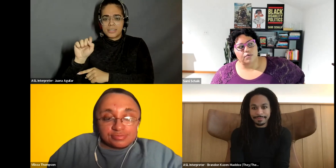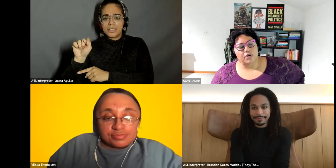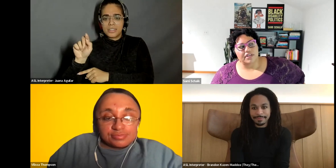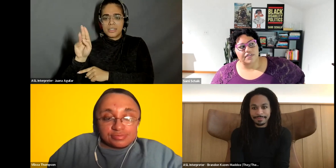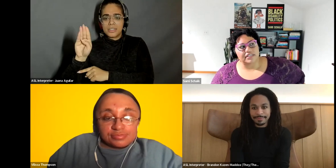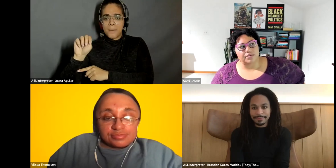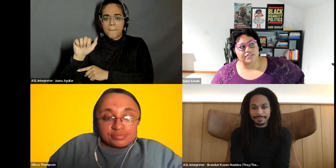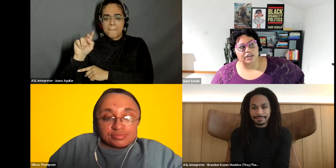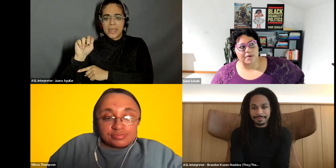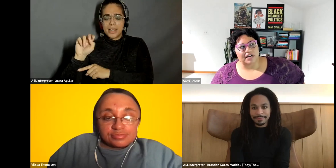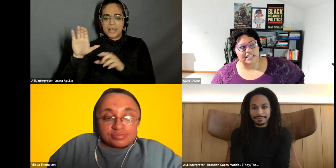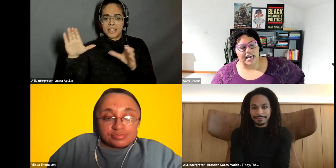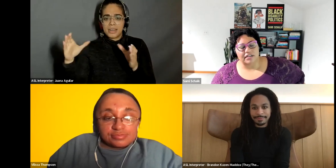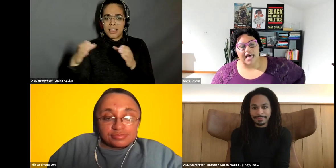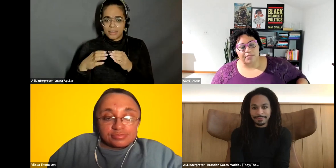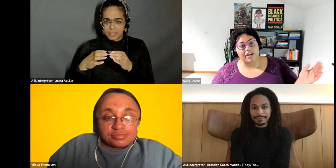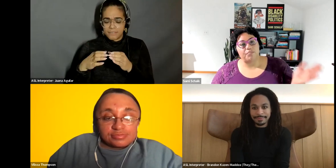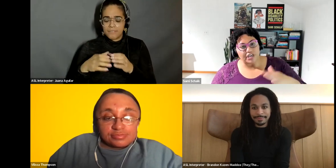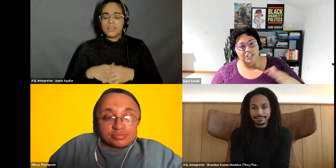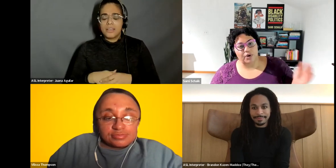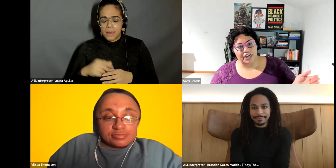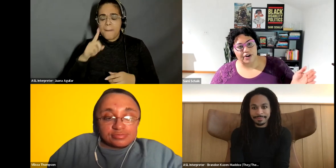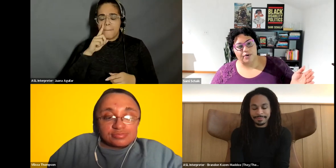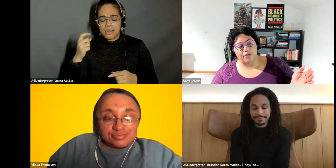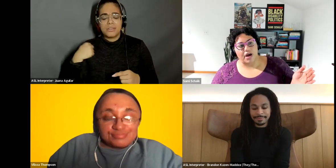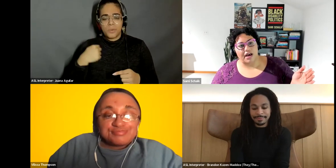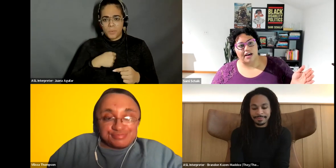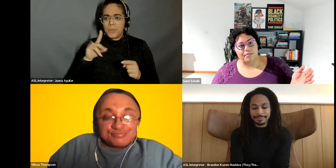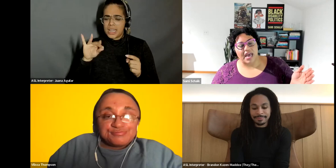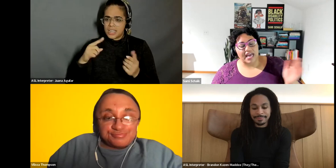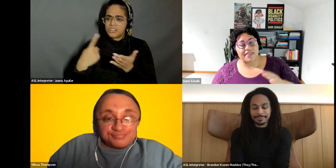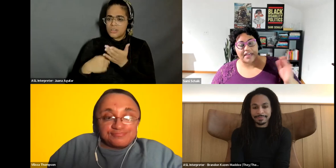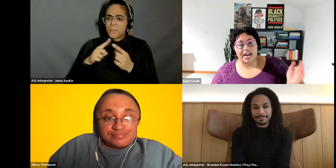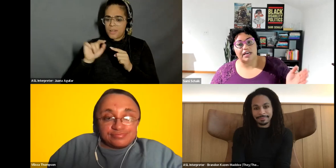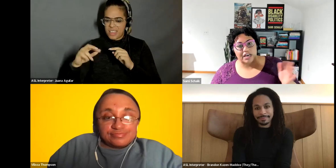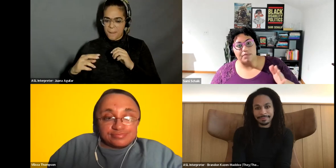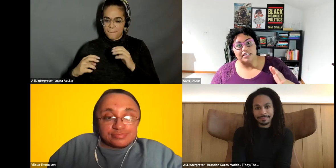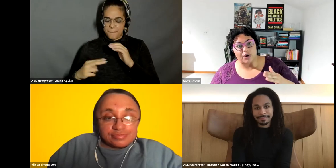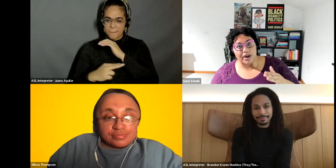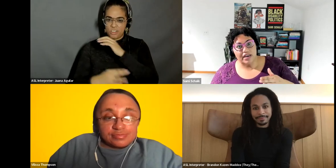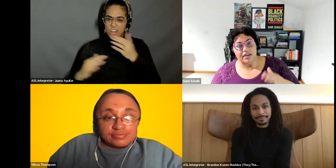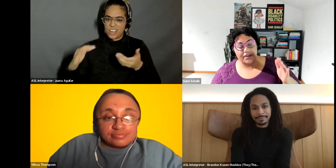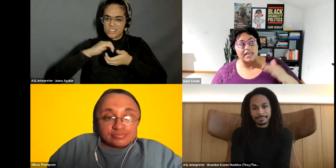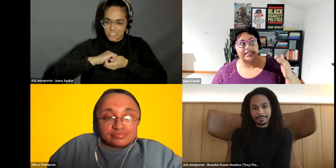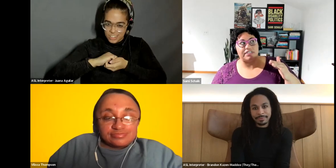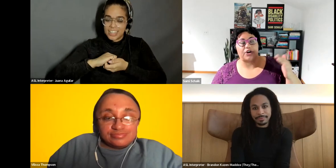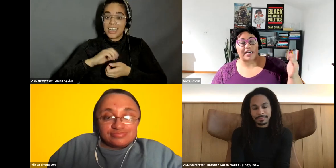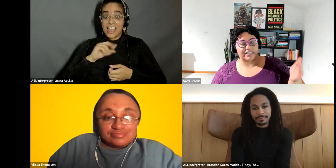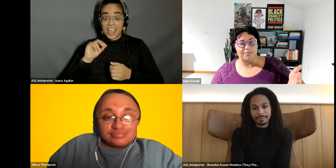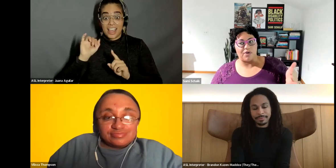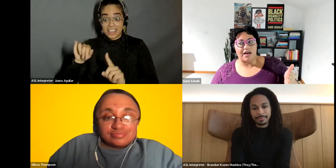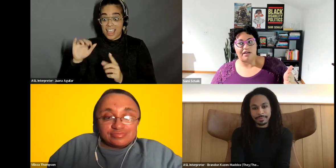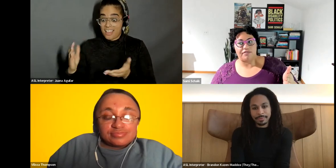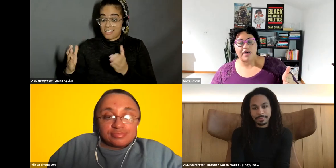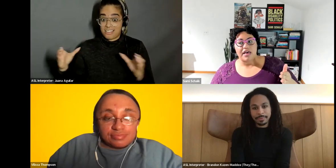Sami Schalk: one of the things that we've talked about is like that kind of bridge work, you know, and I think that Harriet Tubman is a great....The collective is a great example of